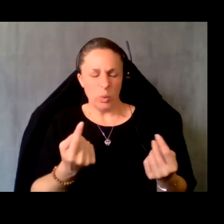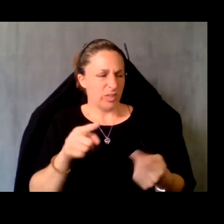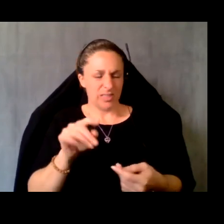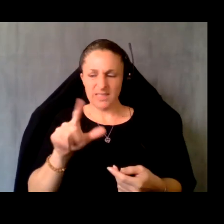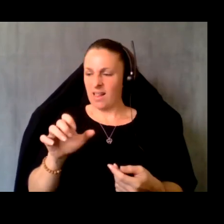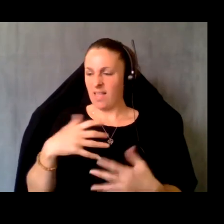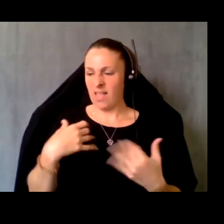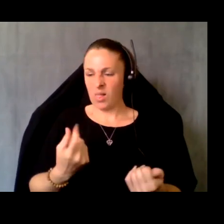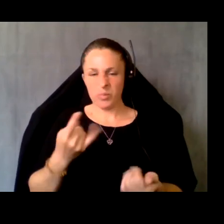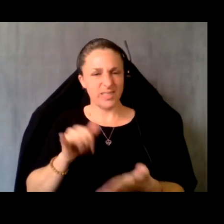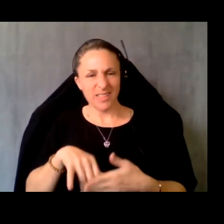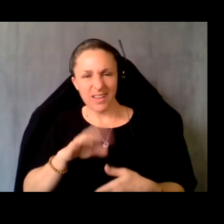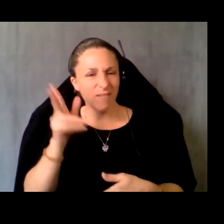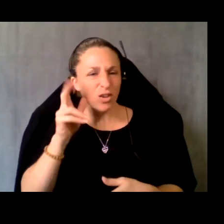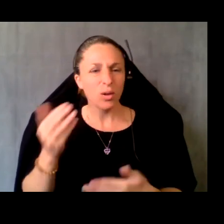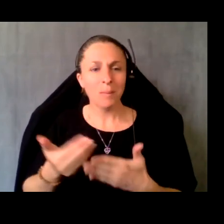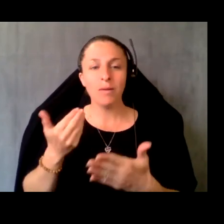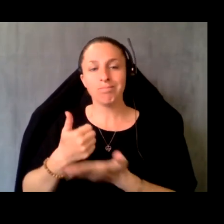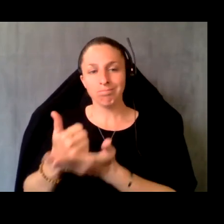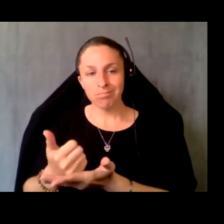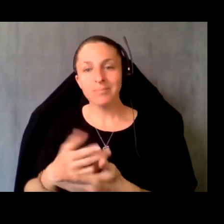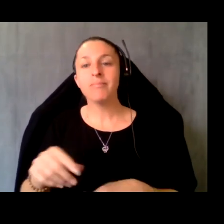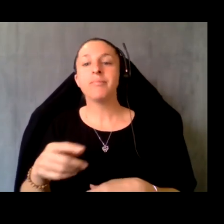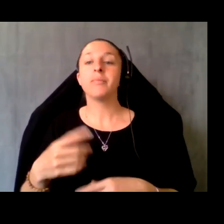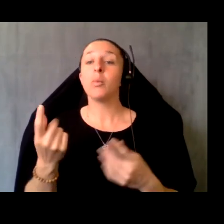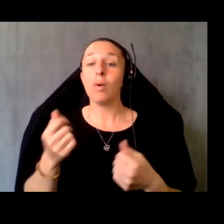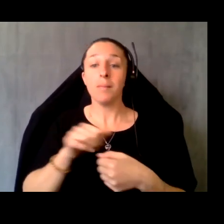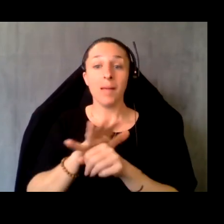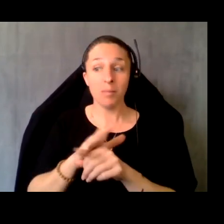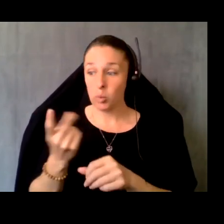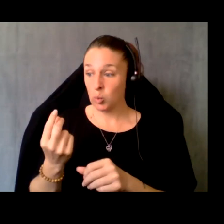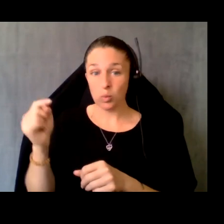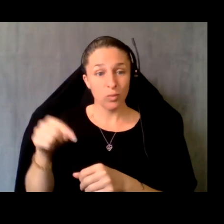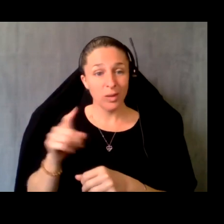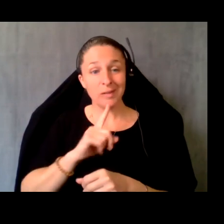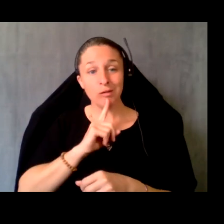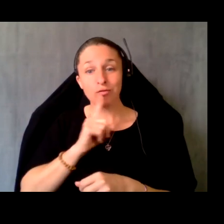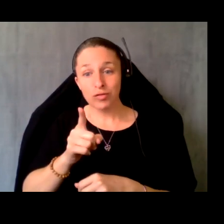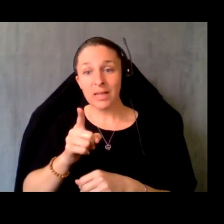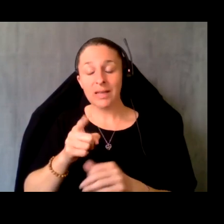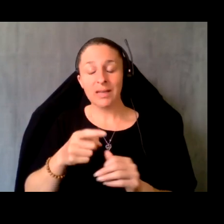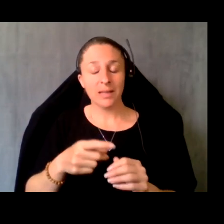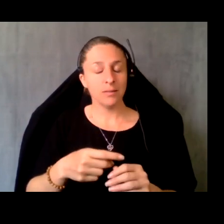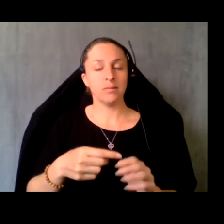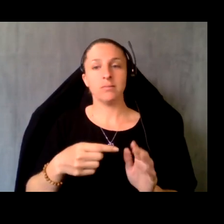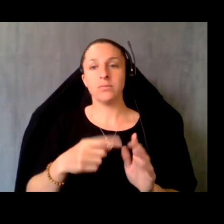never heard of it before. So what the pandemic did Was it really highlighted the health disparities,